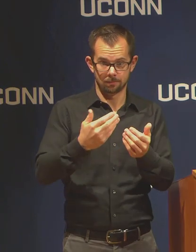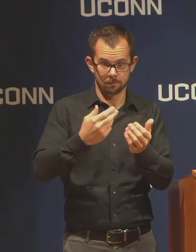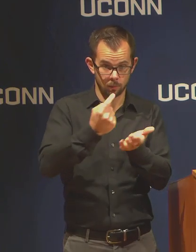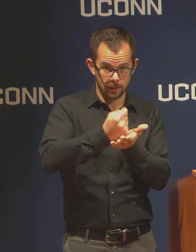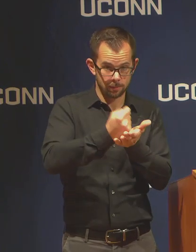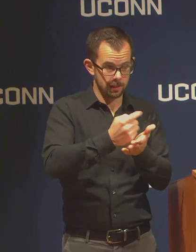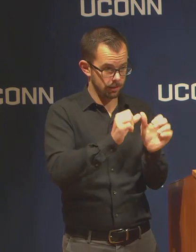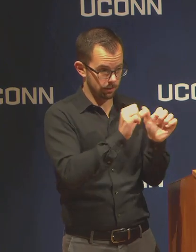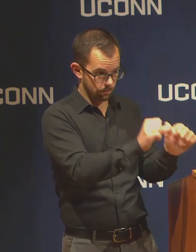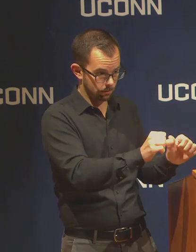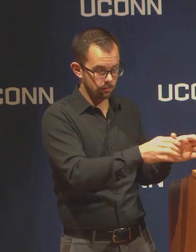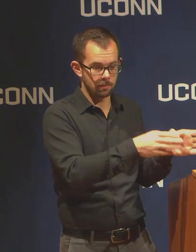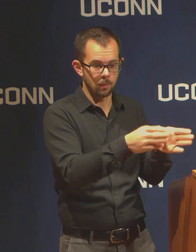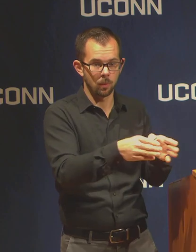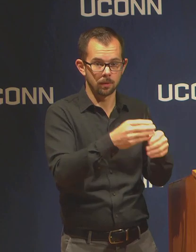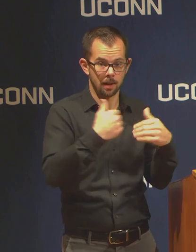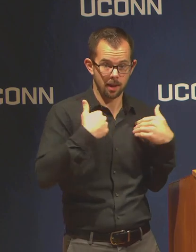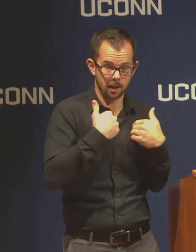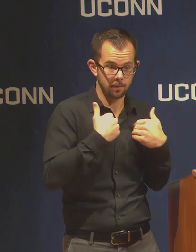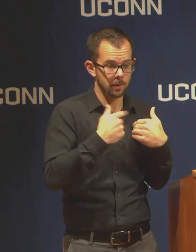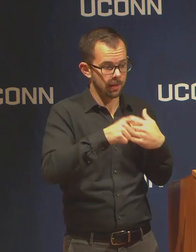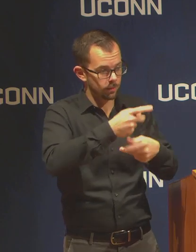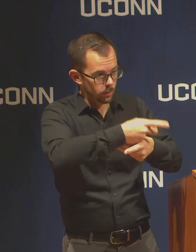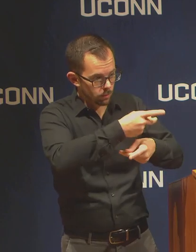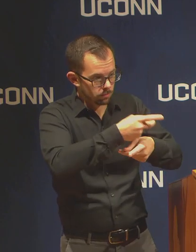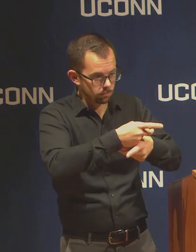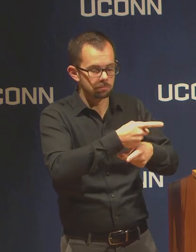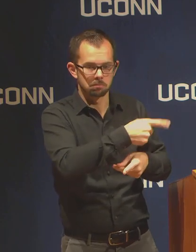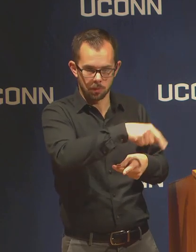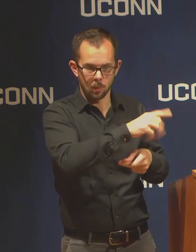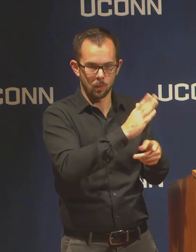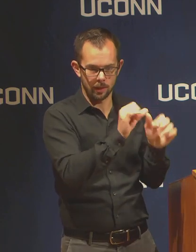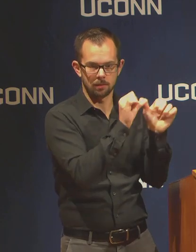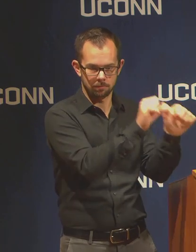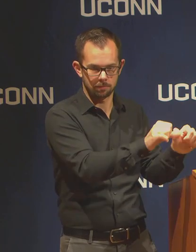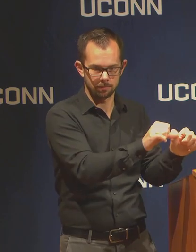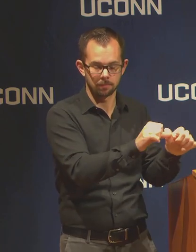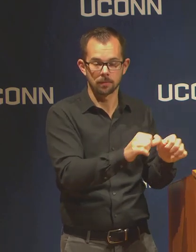animals that need to be cared for and so on. Then there are people doing research